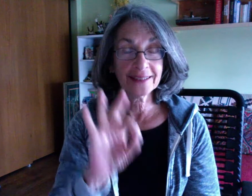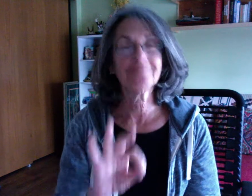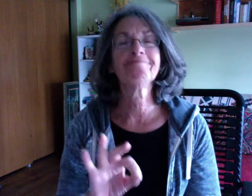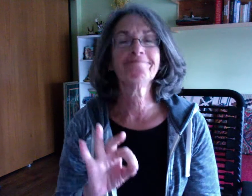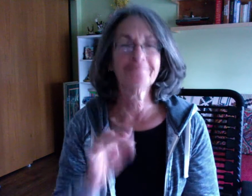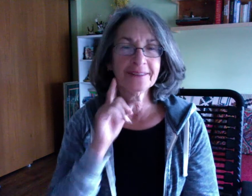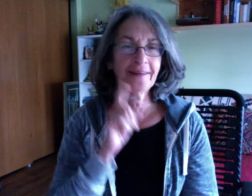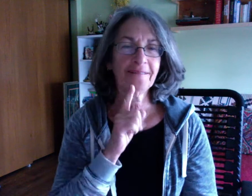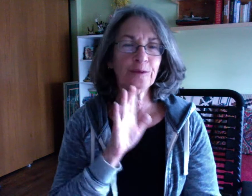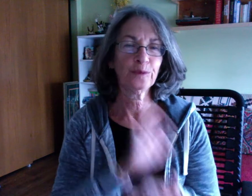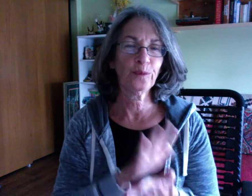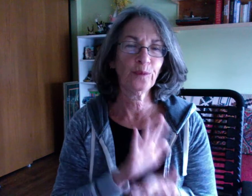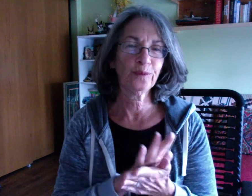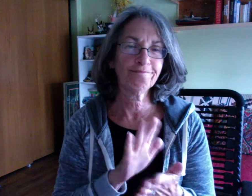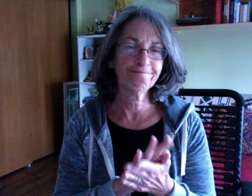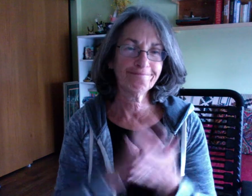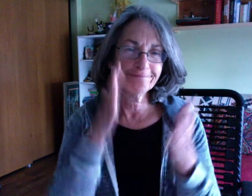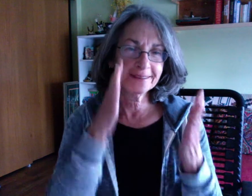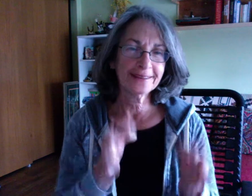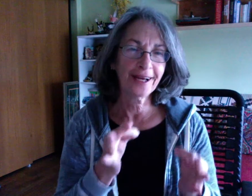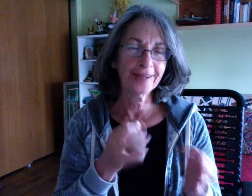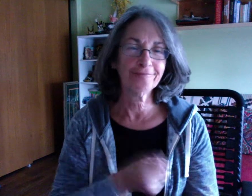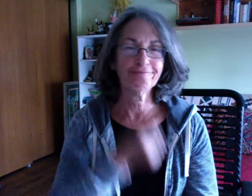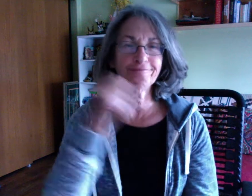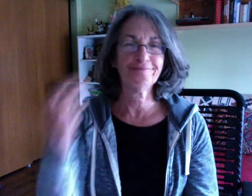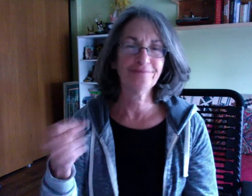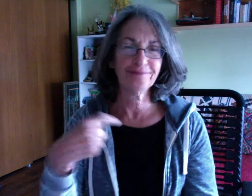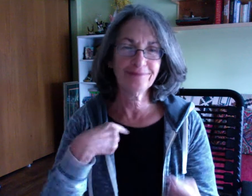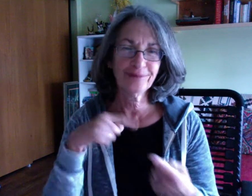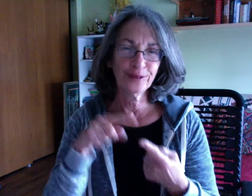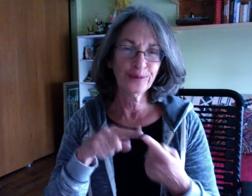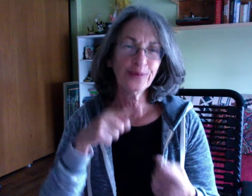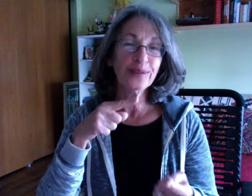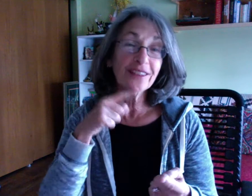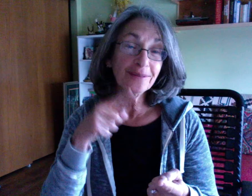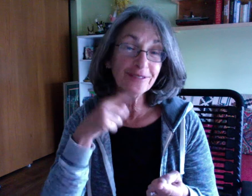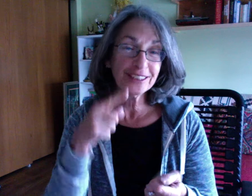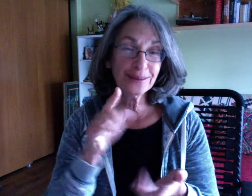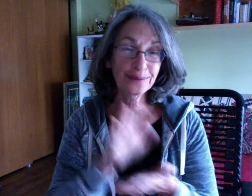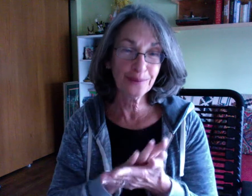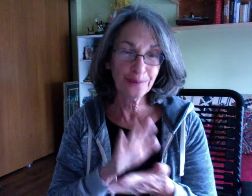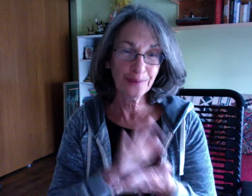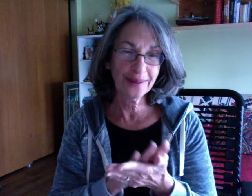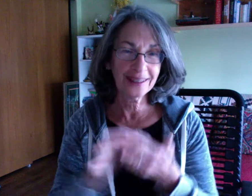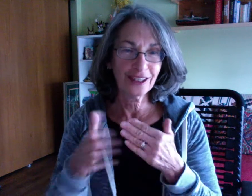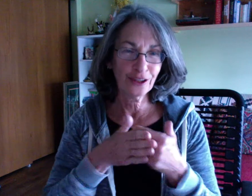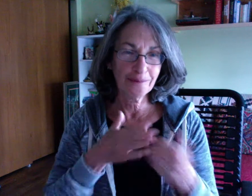At the age of 9, the deaf school decided to put me to public school close to my home